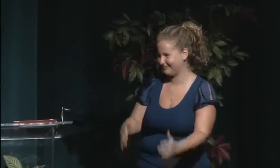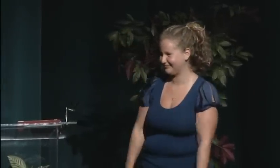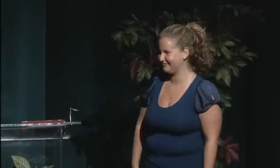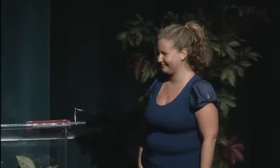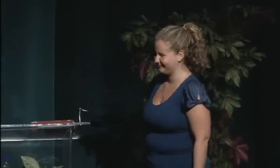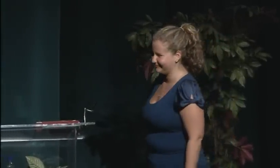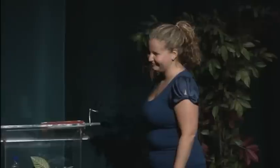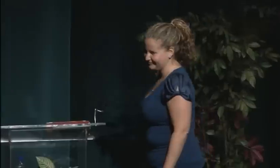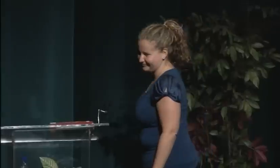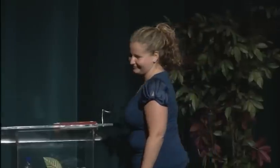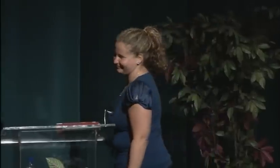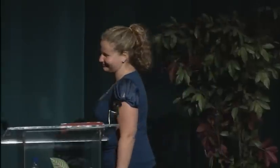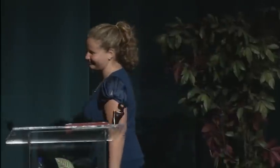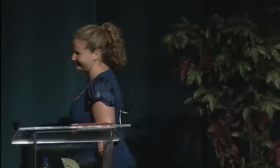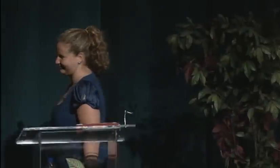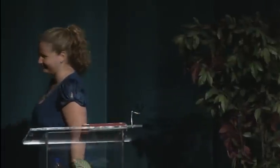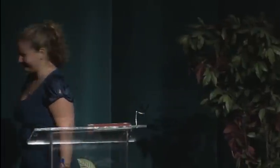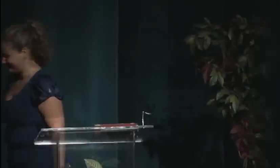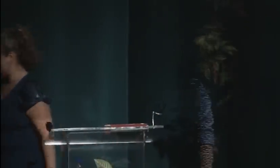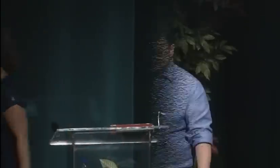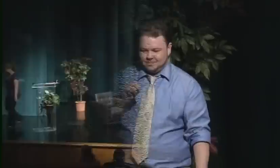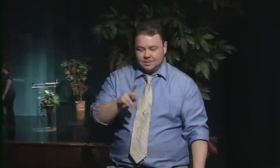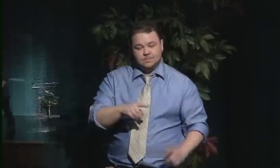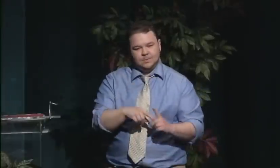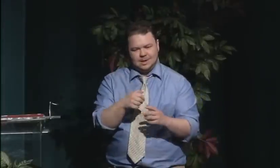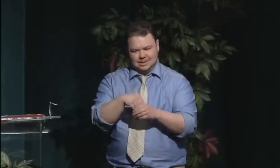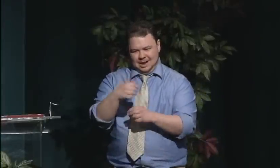and it's our pleasure to give a warm welcome to Octavian.